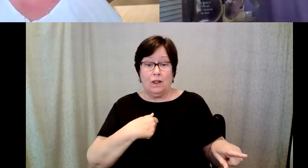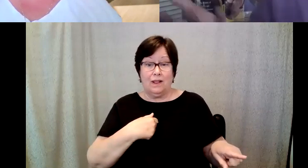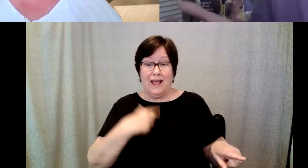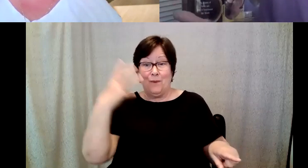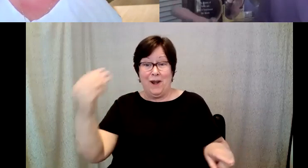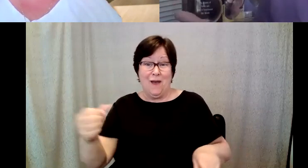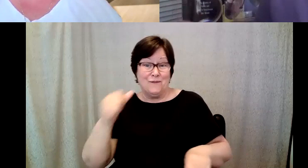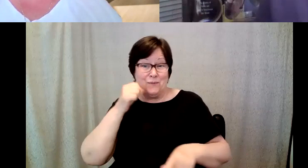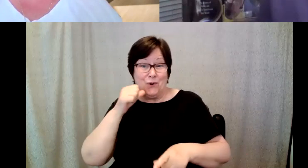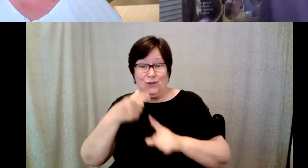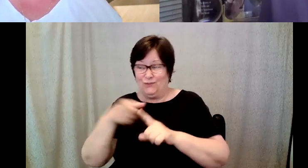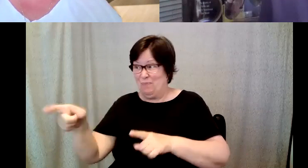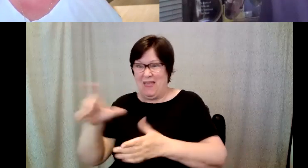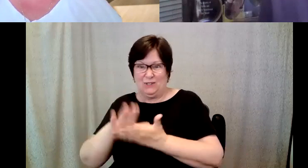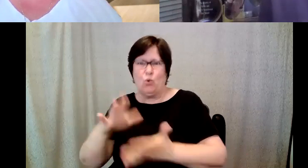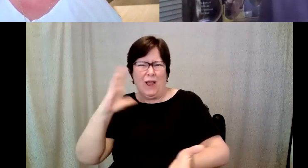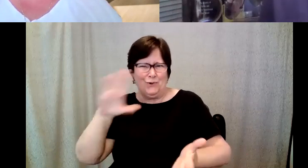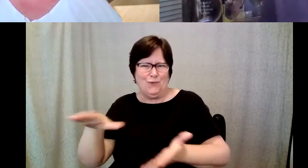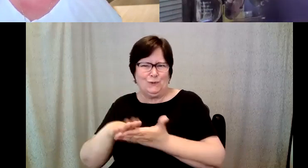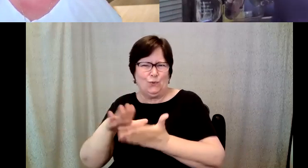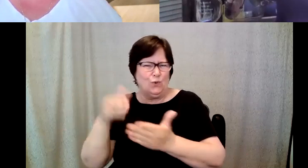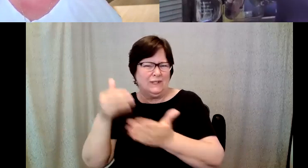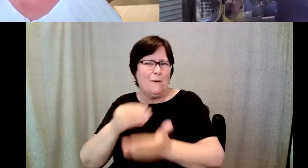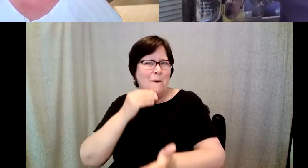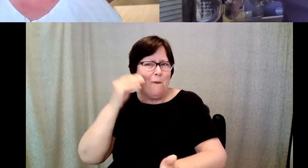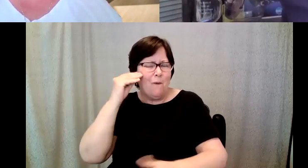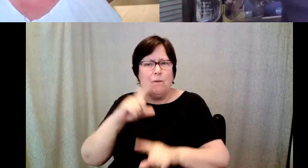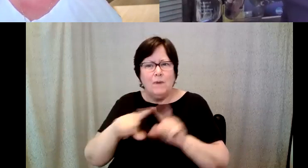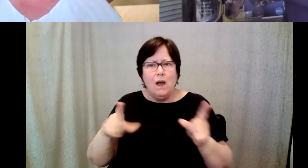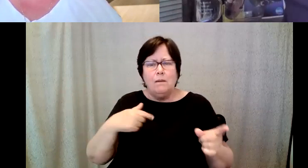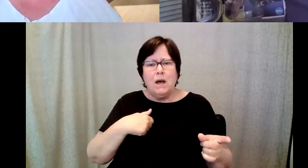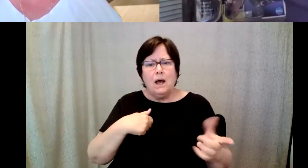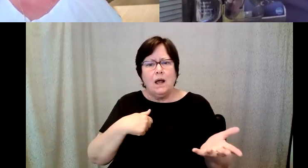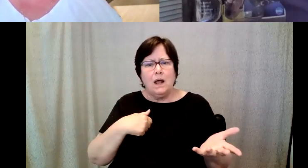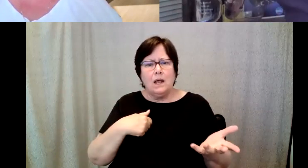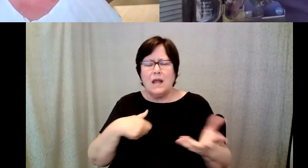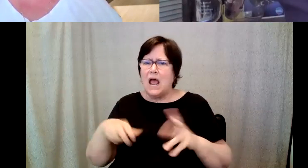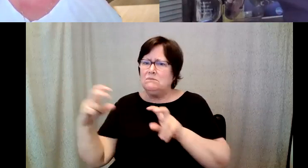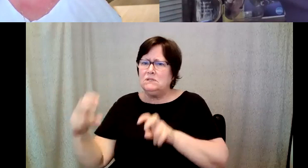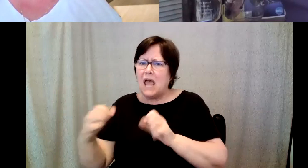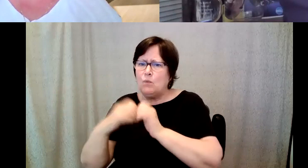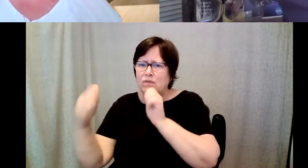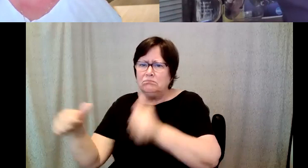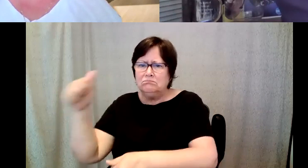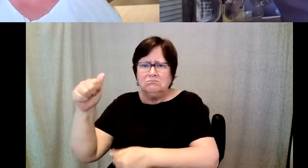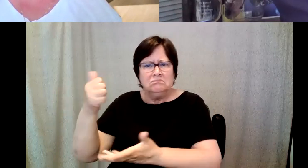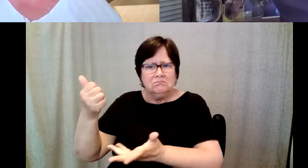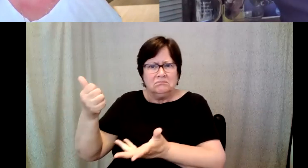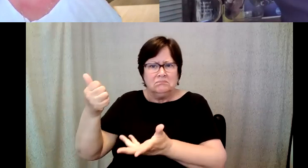beaver country day school, so I knew the school was right near my home, but I was sitting. D. Major Cohen: With this headmaster and he essentially offered me a part time job and